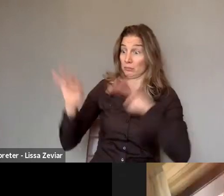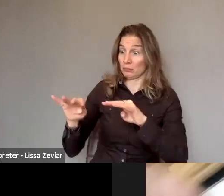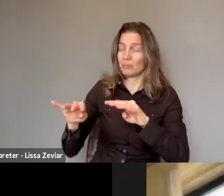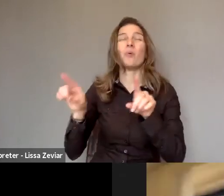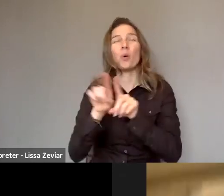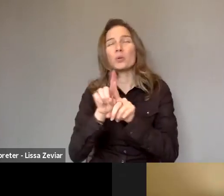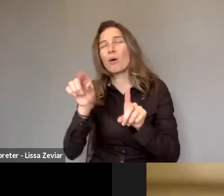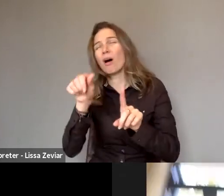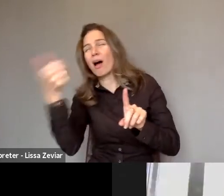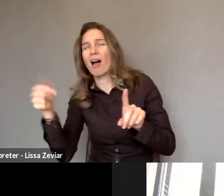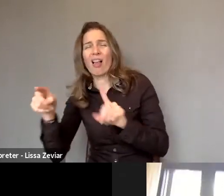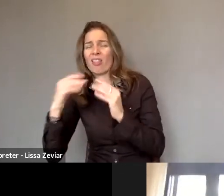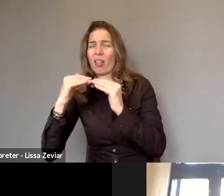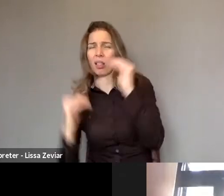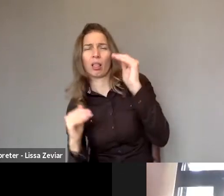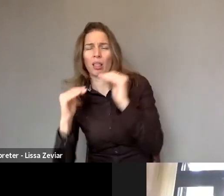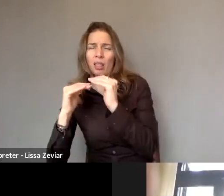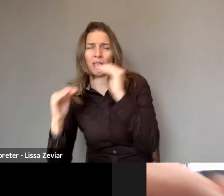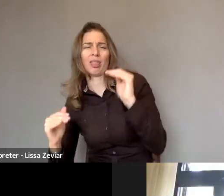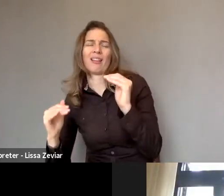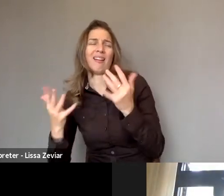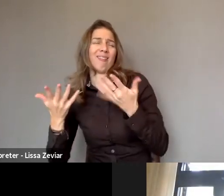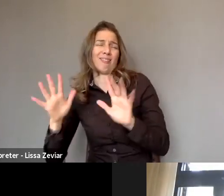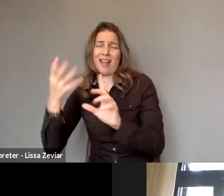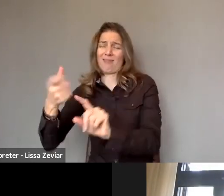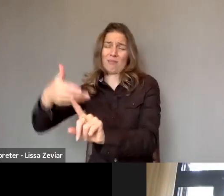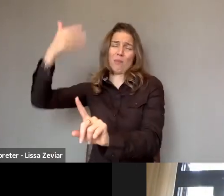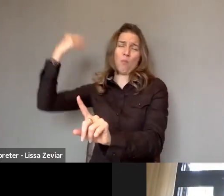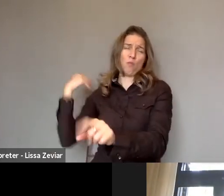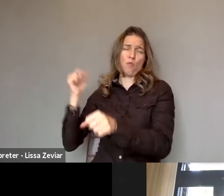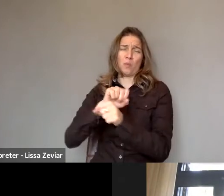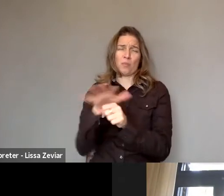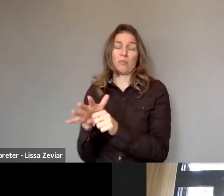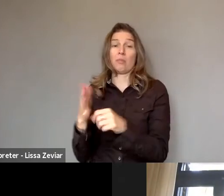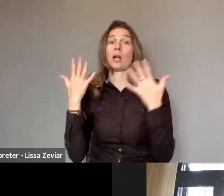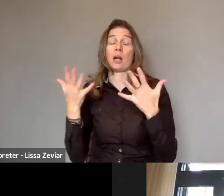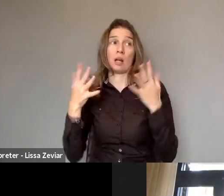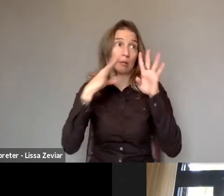Women with disabilities facing different and difficult situations.